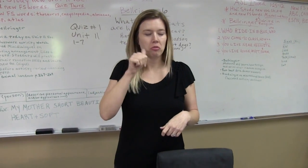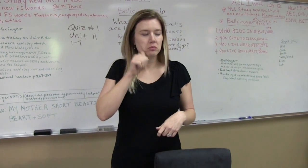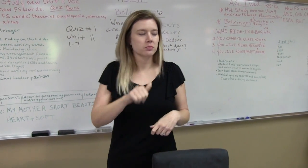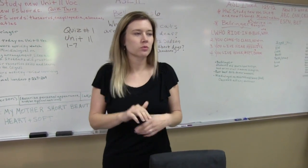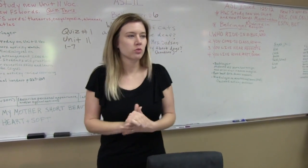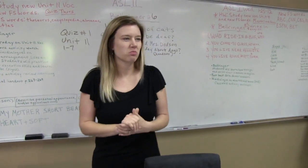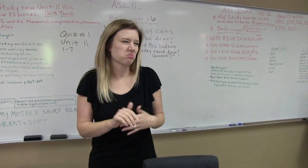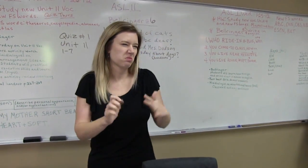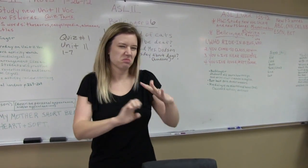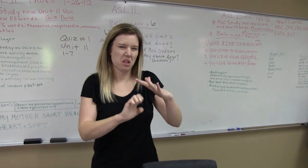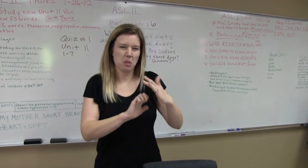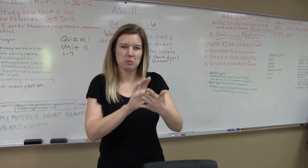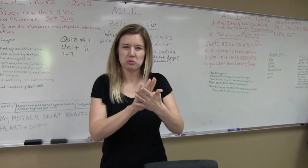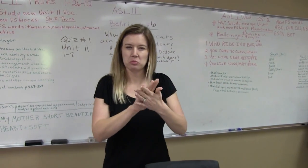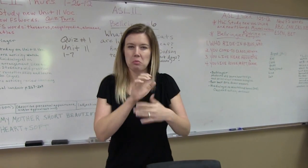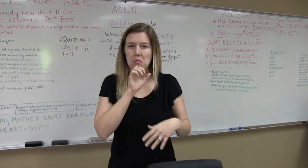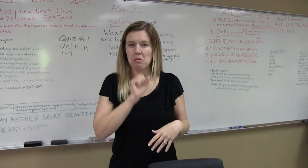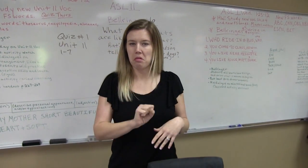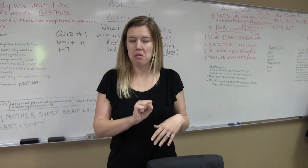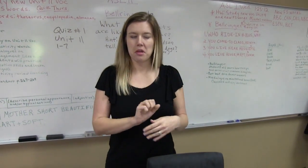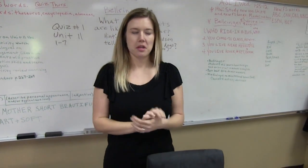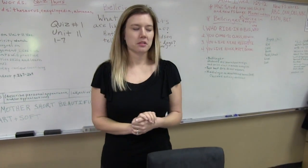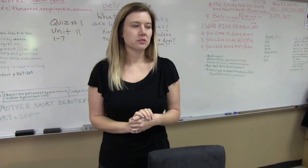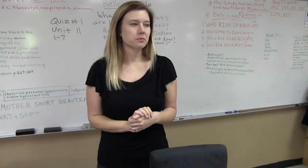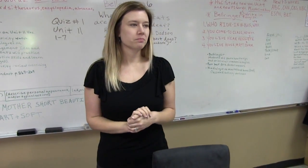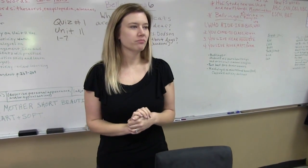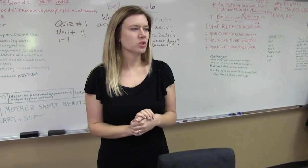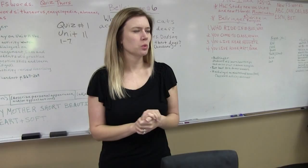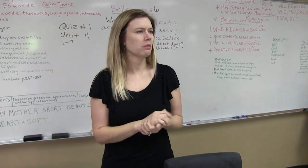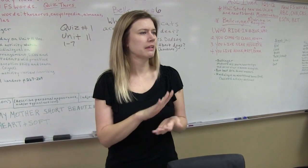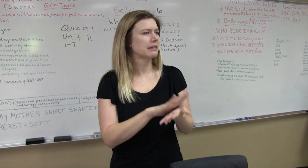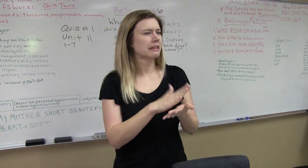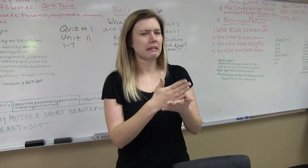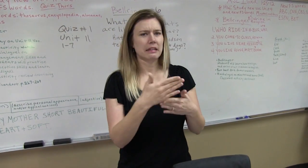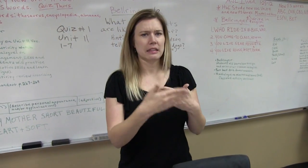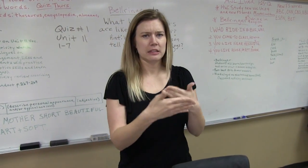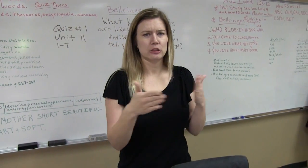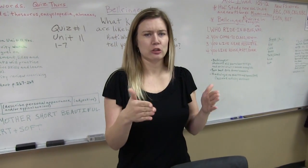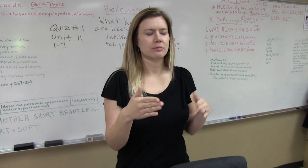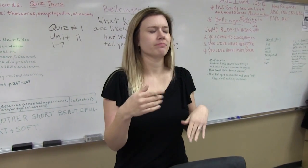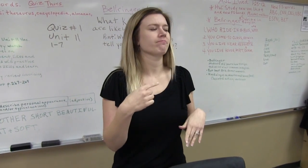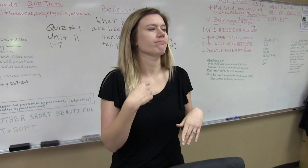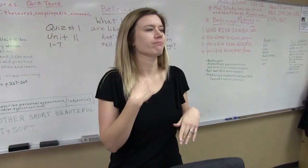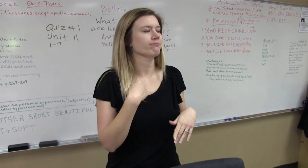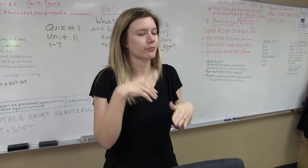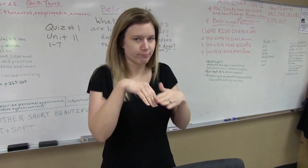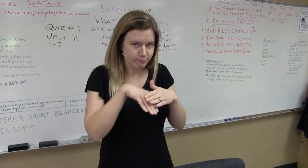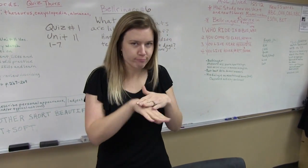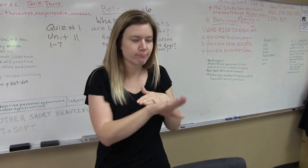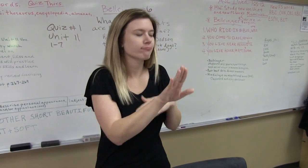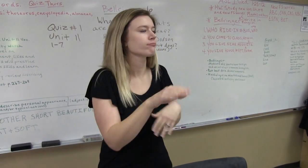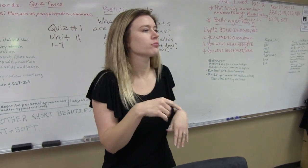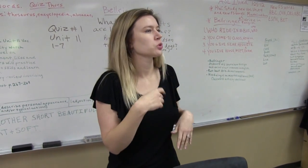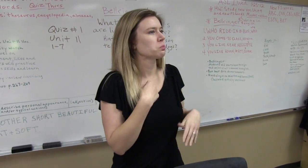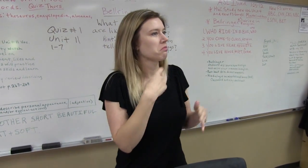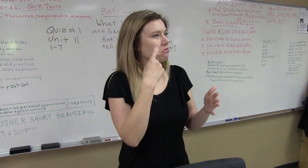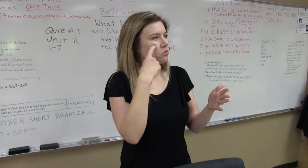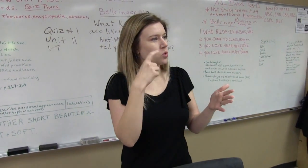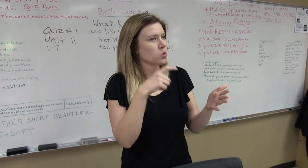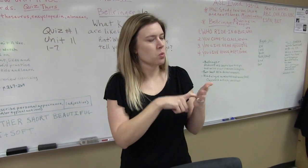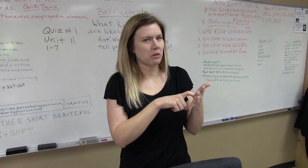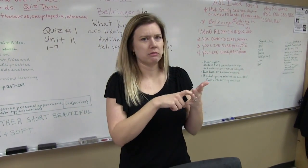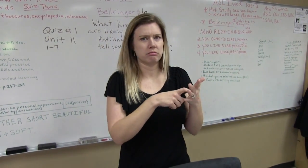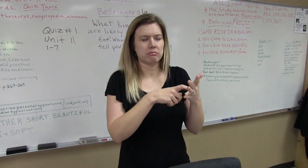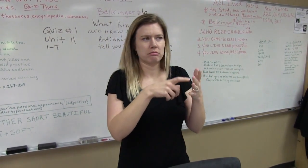girl, I guess elementary school age, and I went into the kitchen. When I got in there